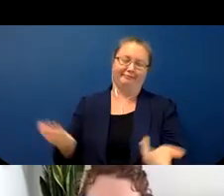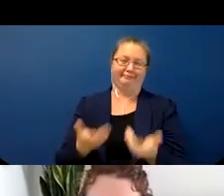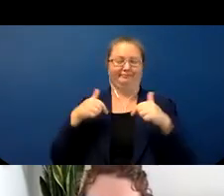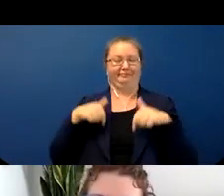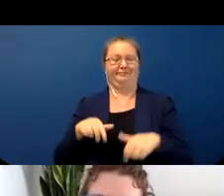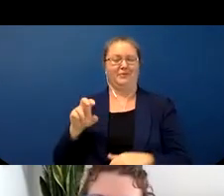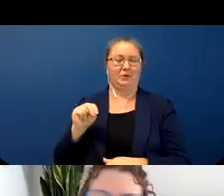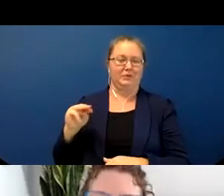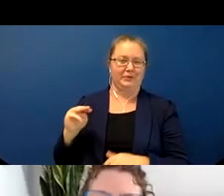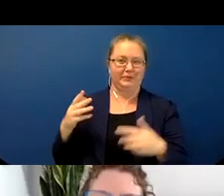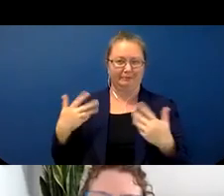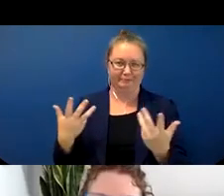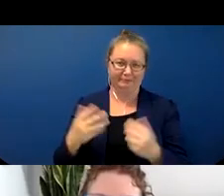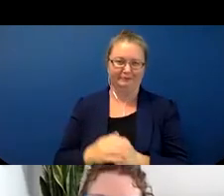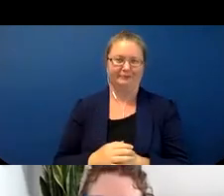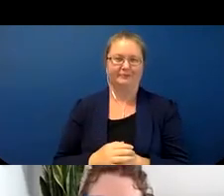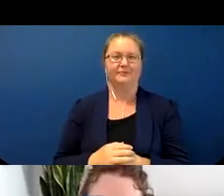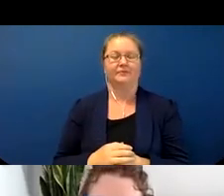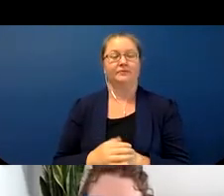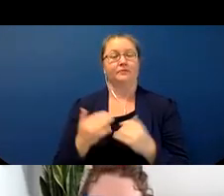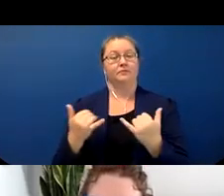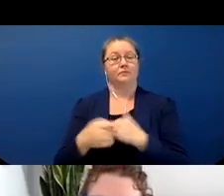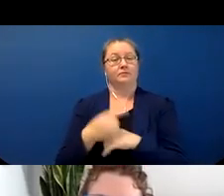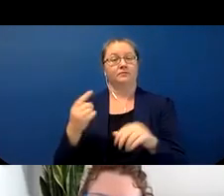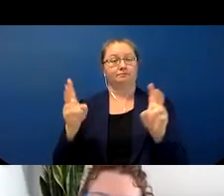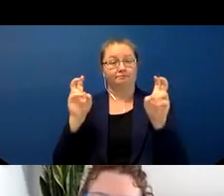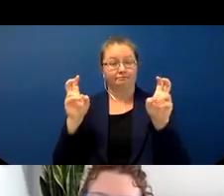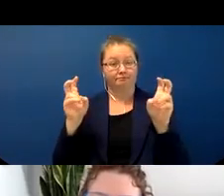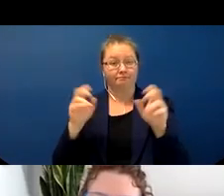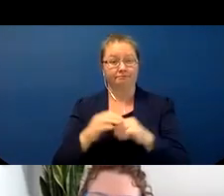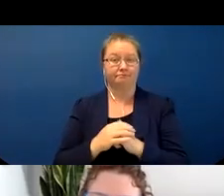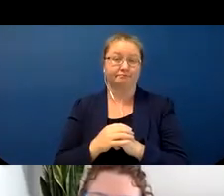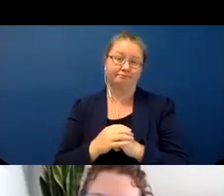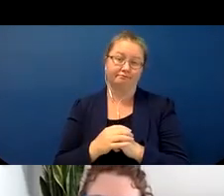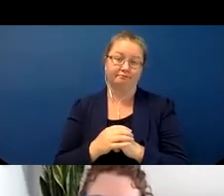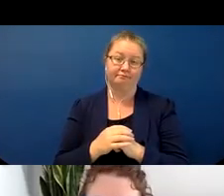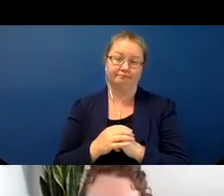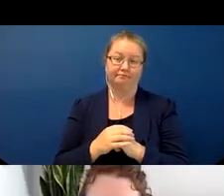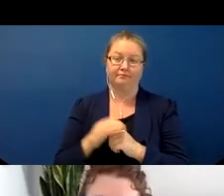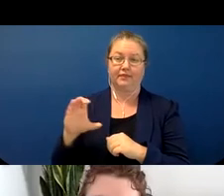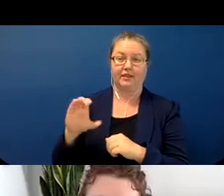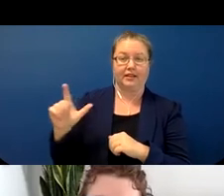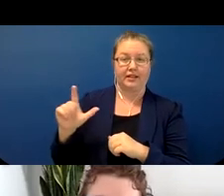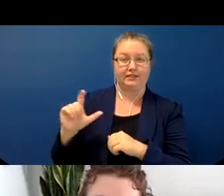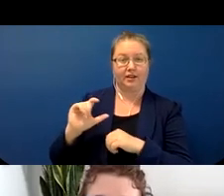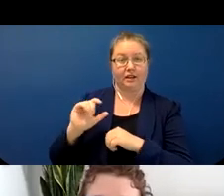So today we're going to talk to you about classifier constructions in ASL and Navajo